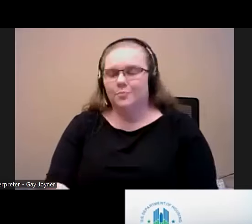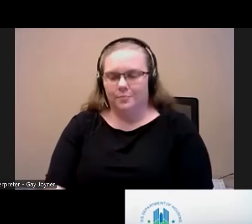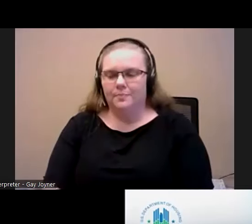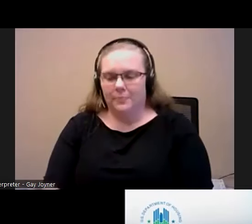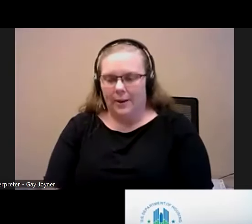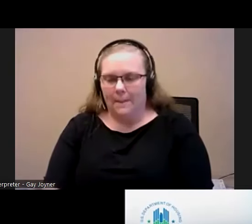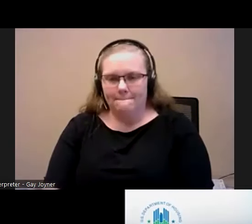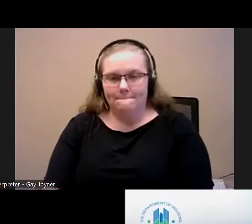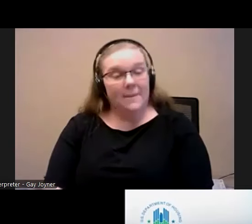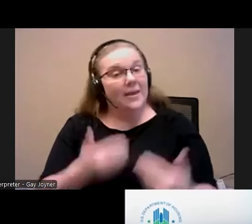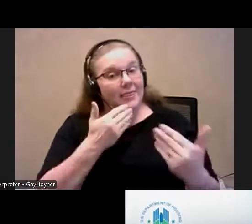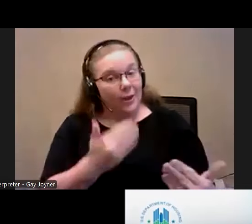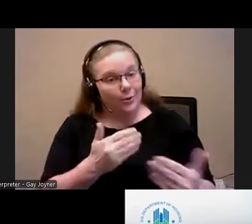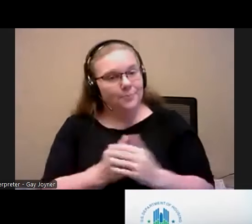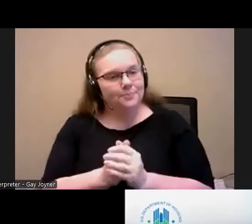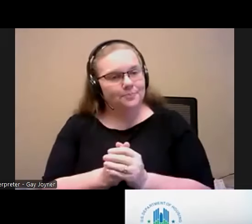Thank you. We